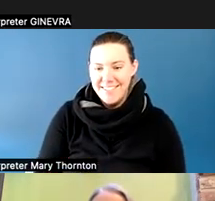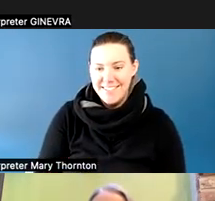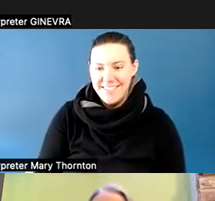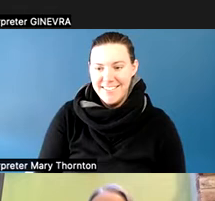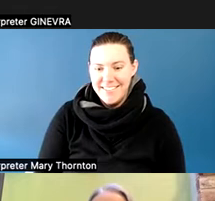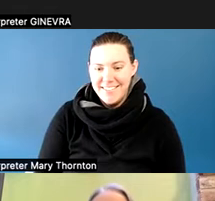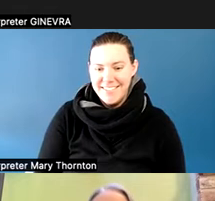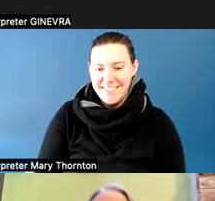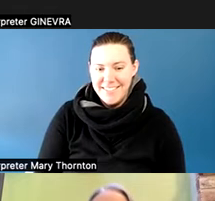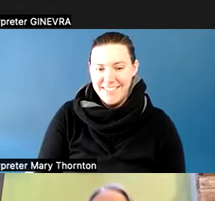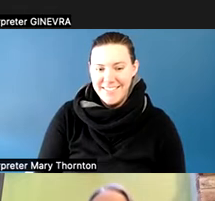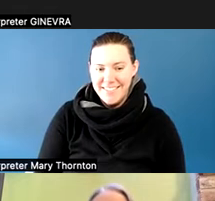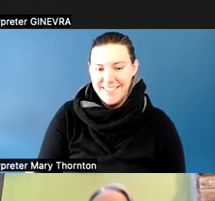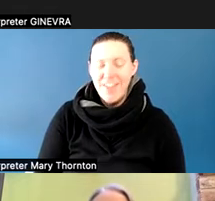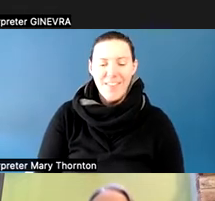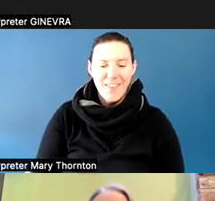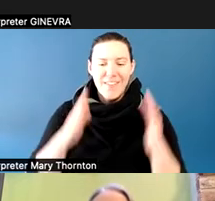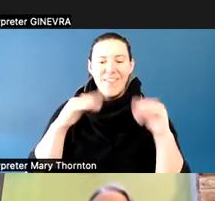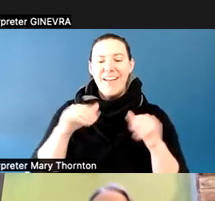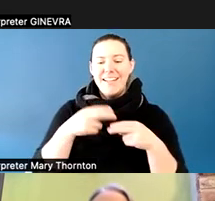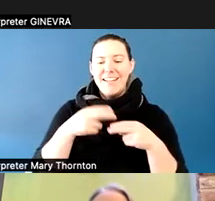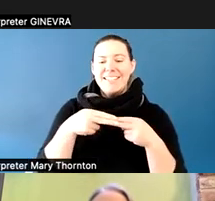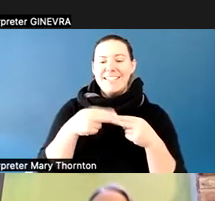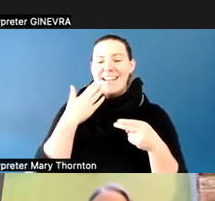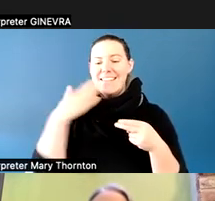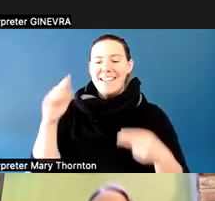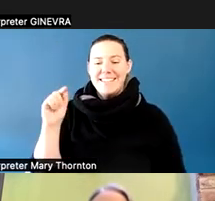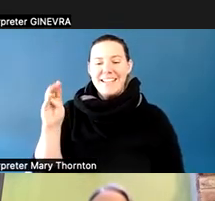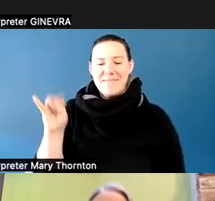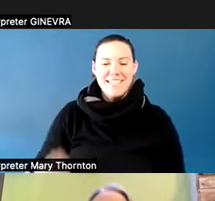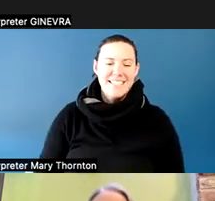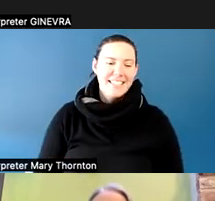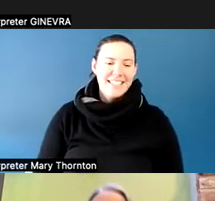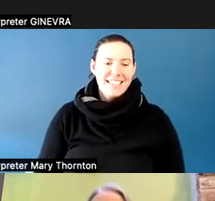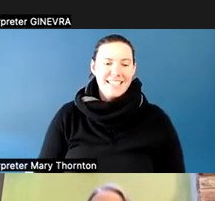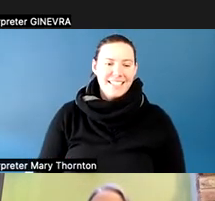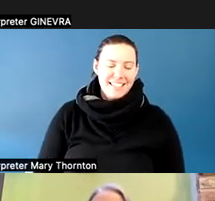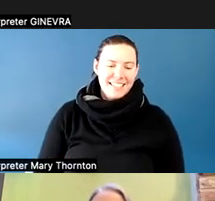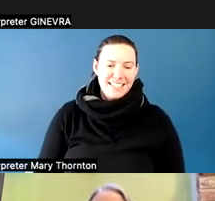We can go ahead to the next slide, Tami, thanks. As Scott and Eric introduced me, I